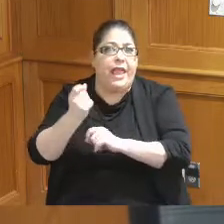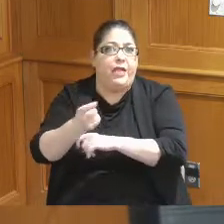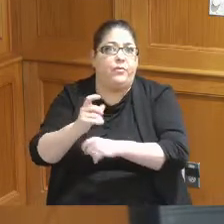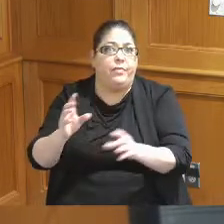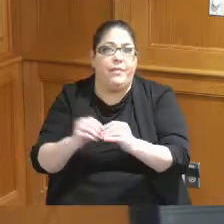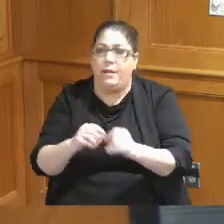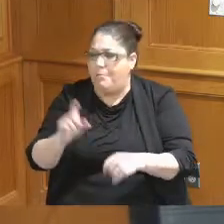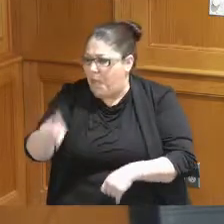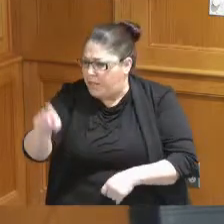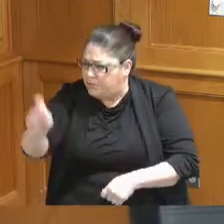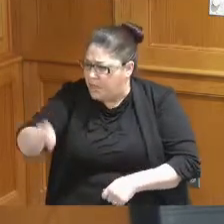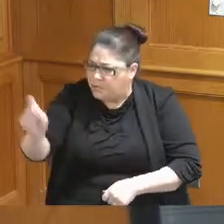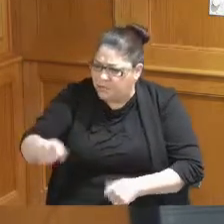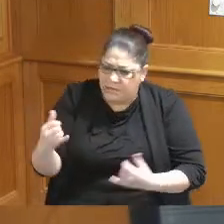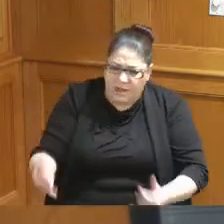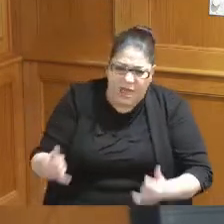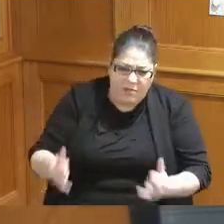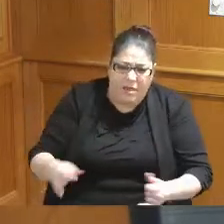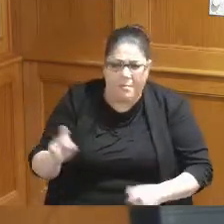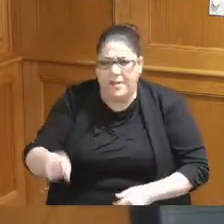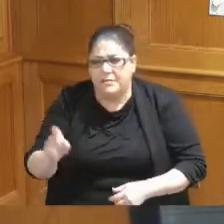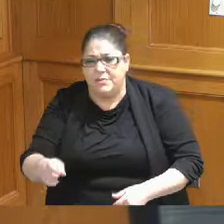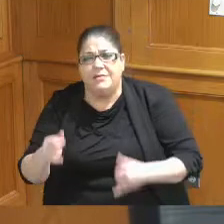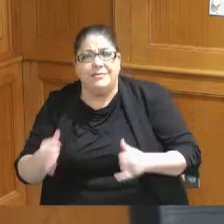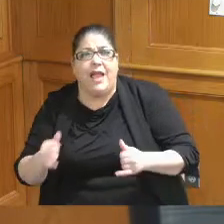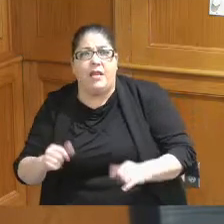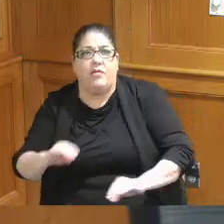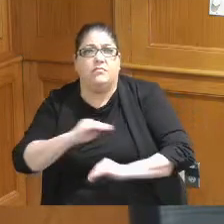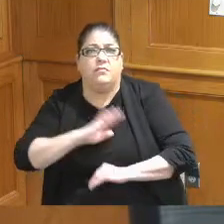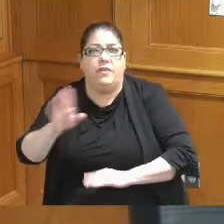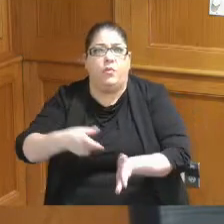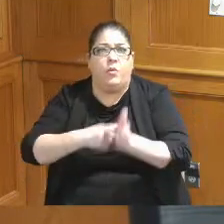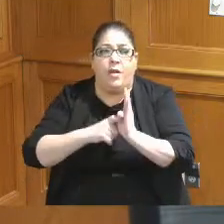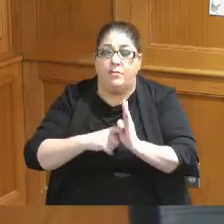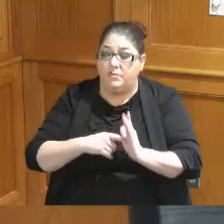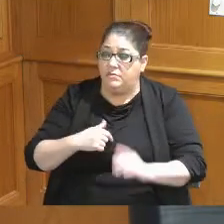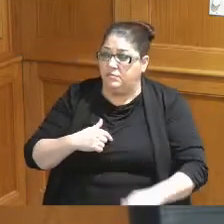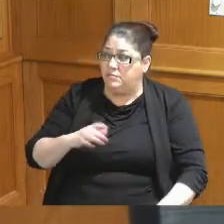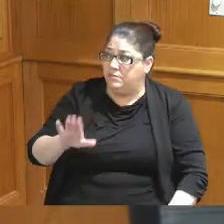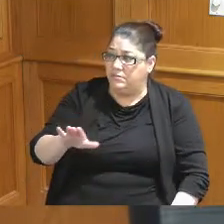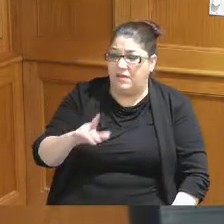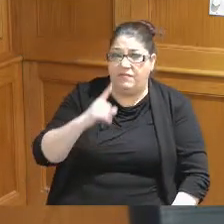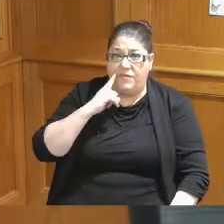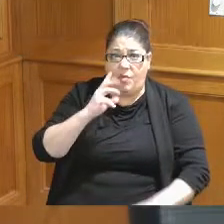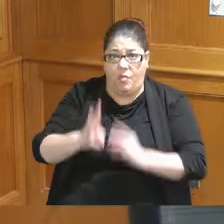got to do it we got to do it and I wanted it done not just for the World Cup but because